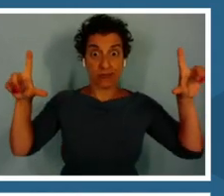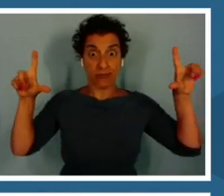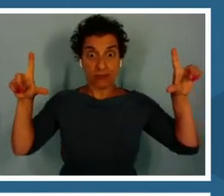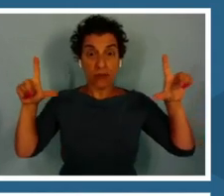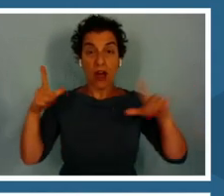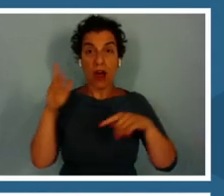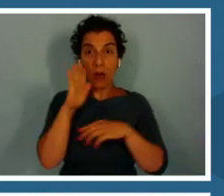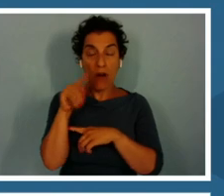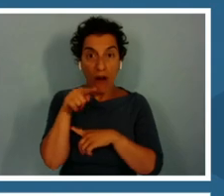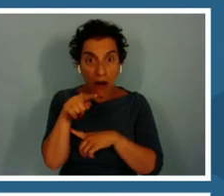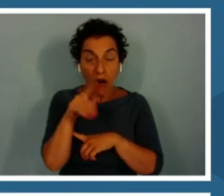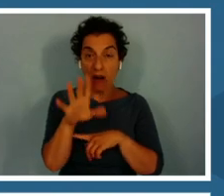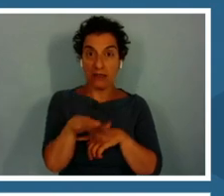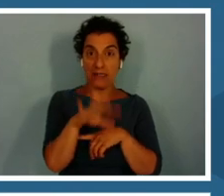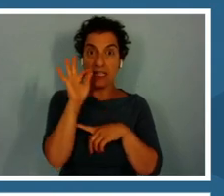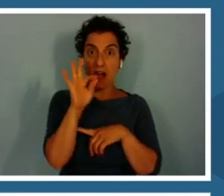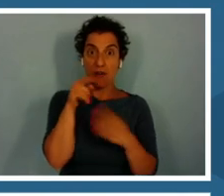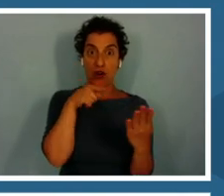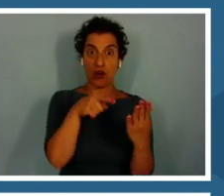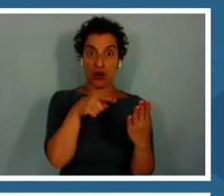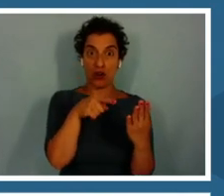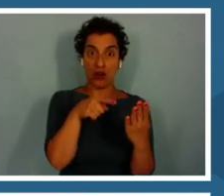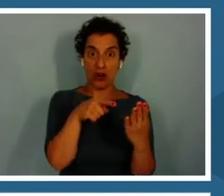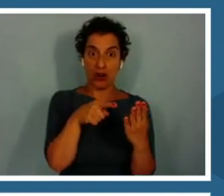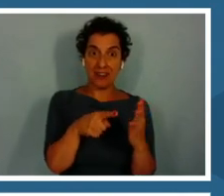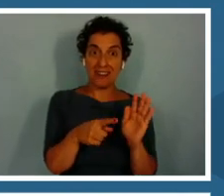organism representing its color returning.